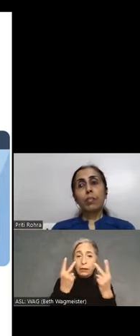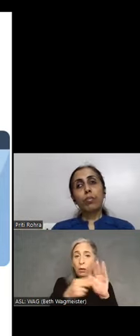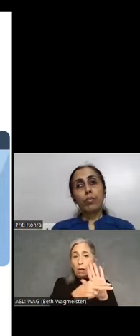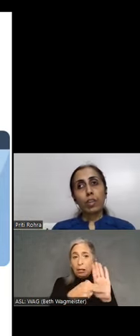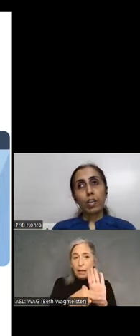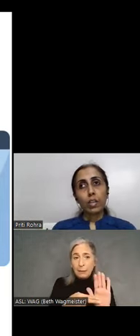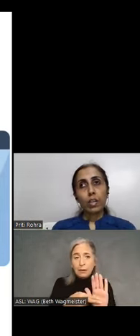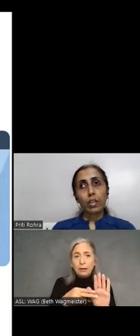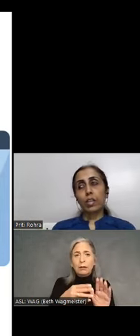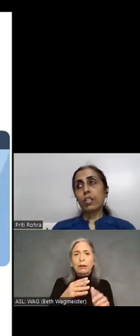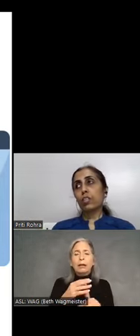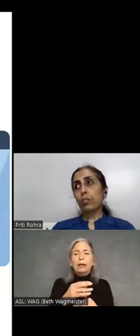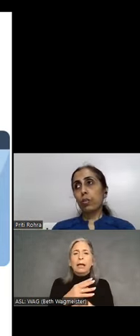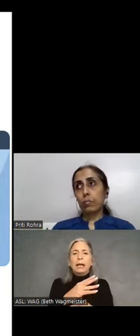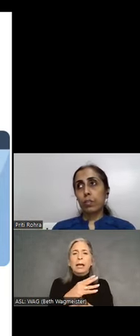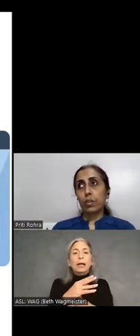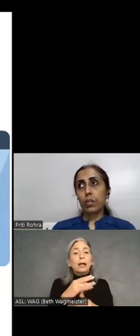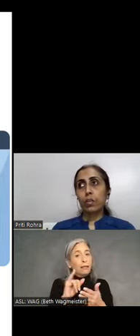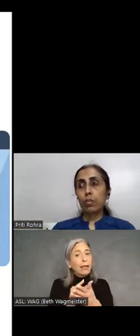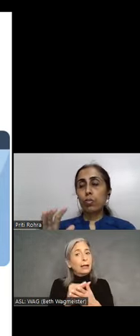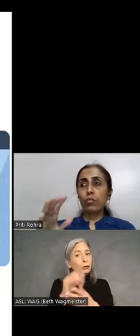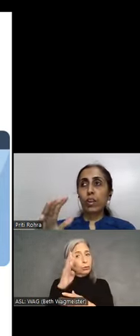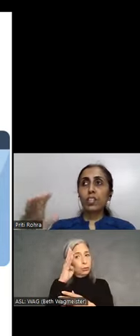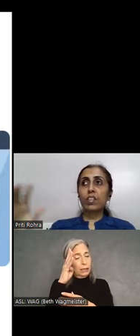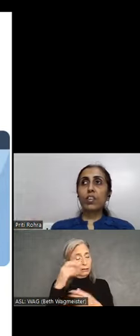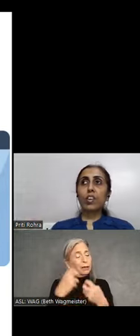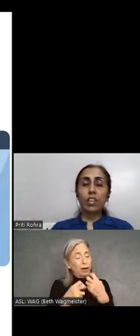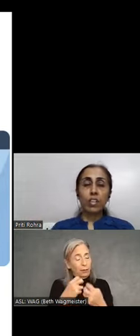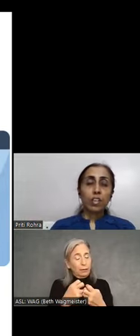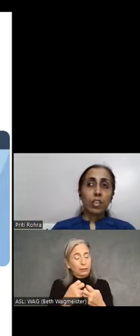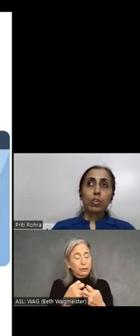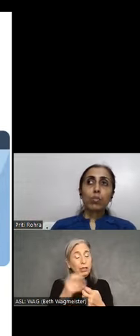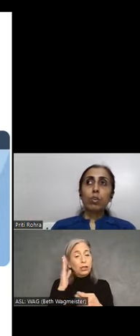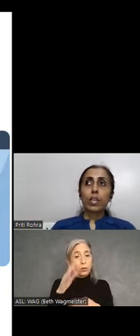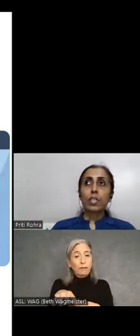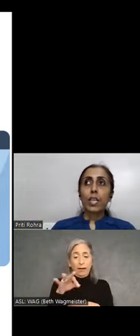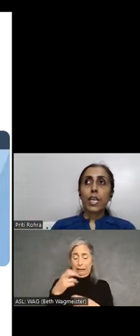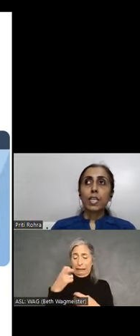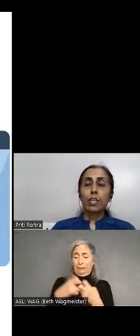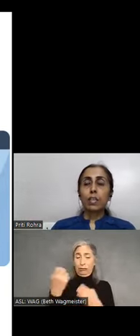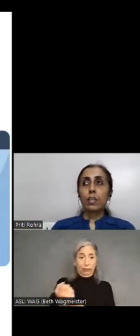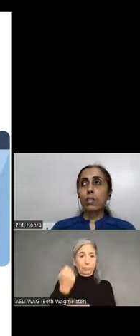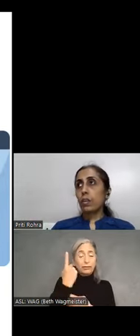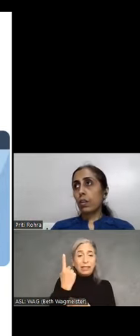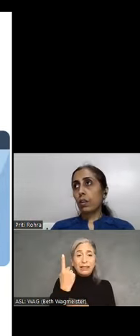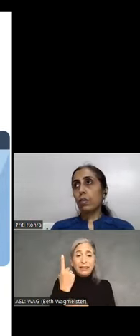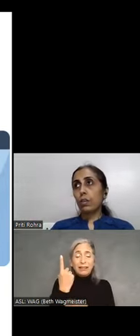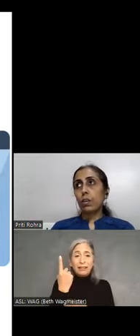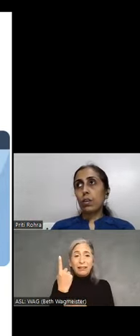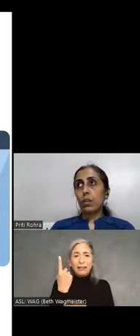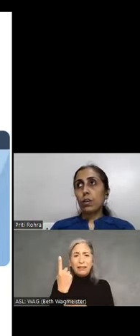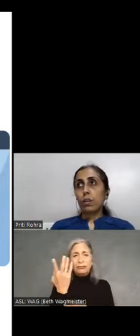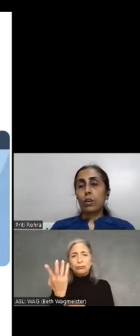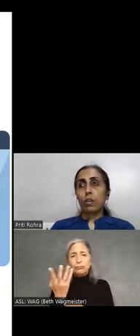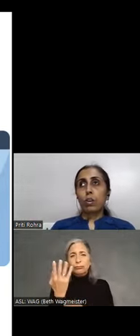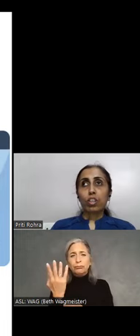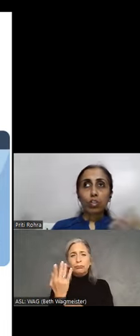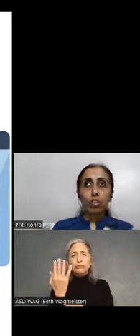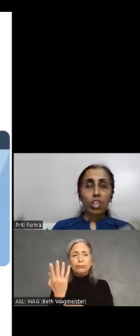input field creates a problem. User finds it difficult to understand, you know, or associate